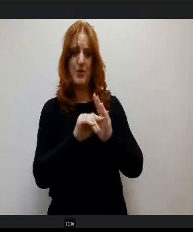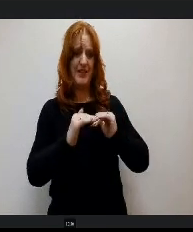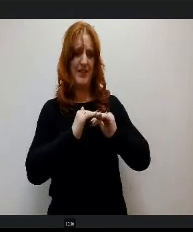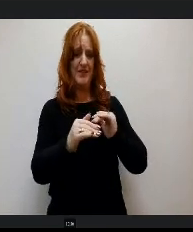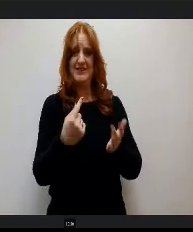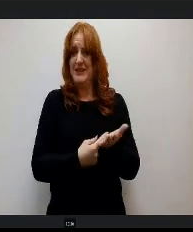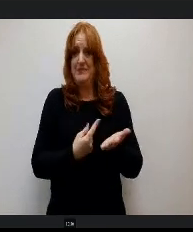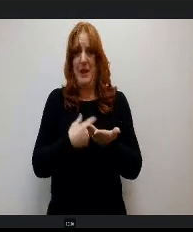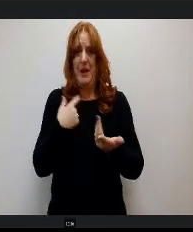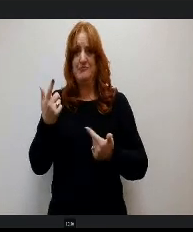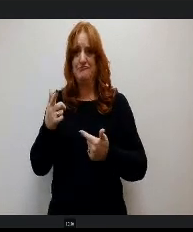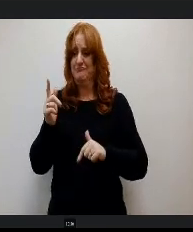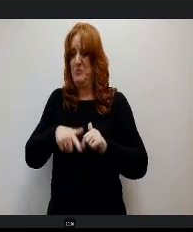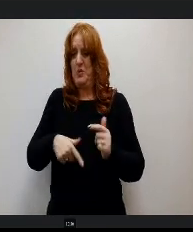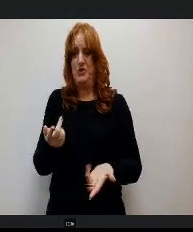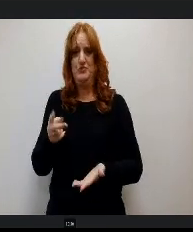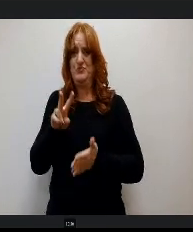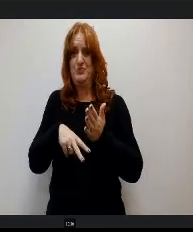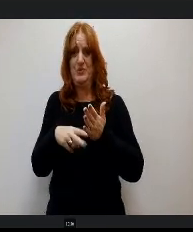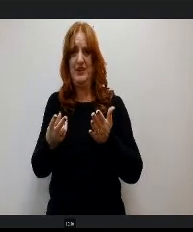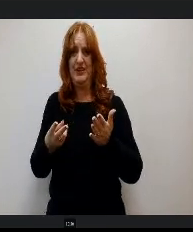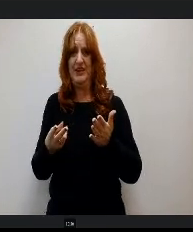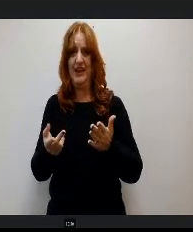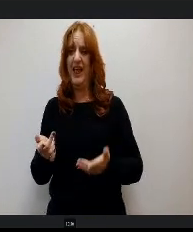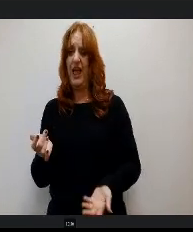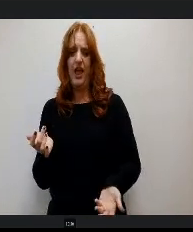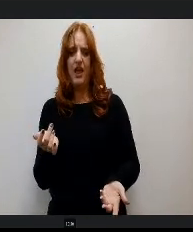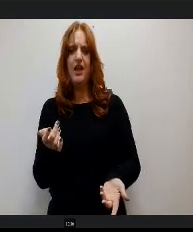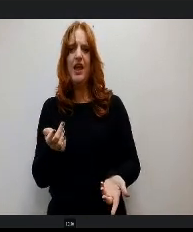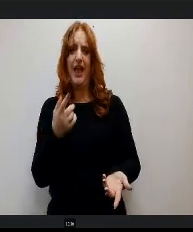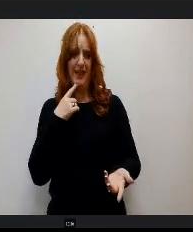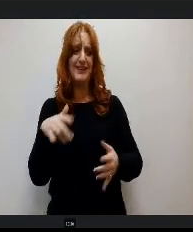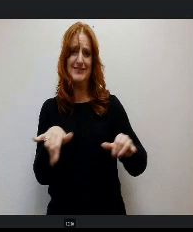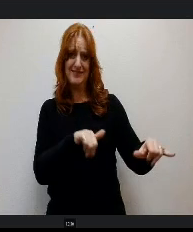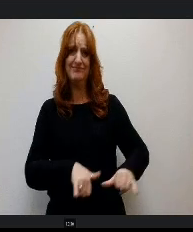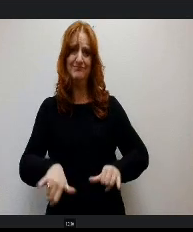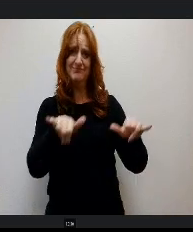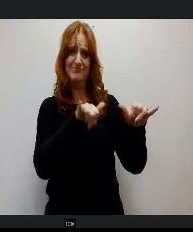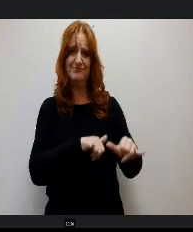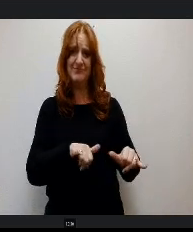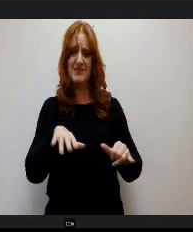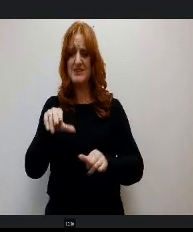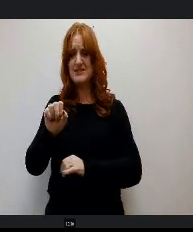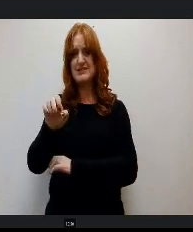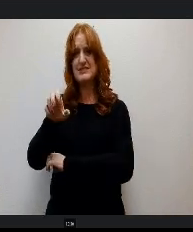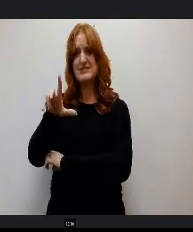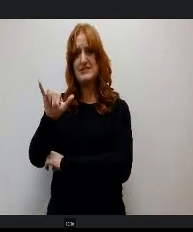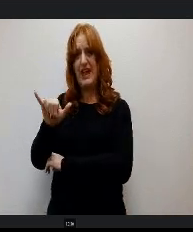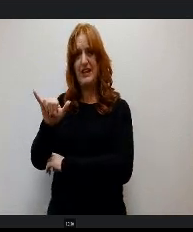And their numbers aren't Few Sally y Shalit says, the head researcher of the Connecticut Longitudinal Study of